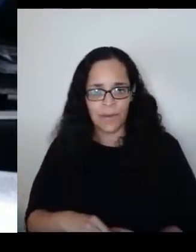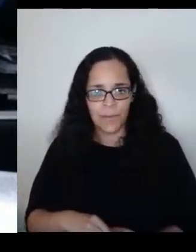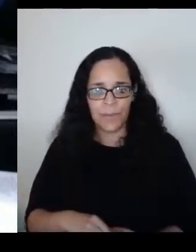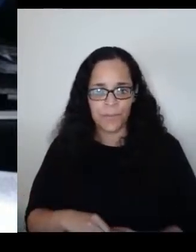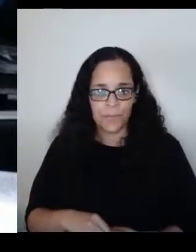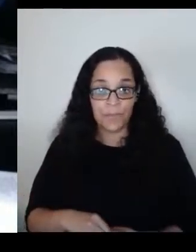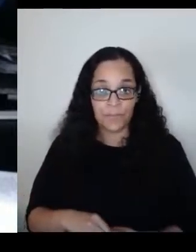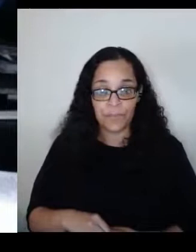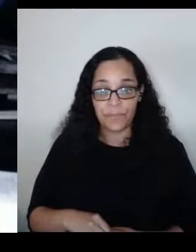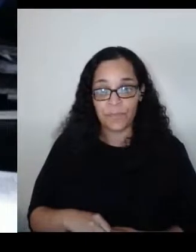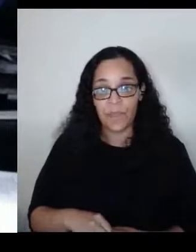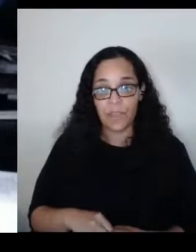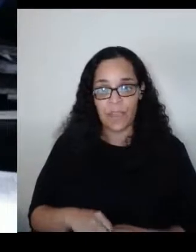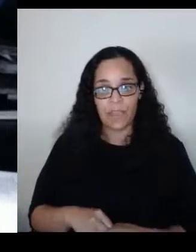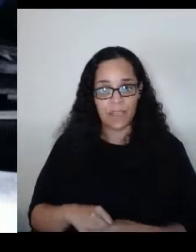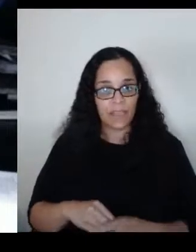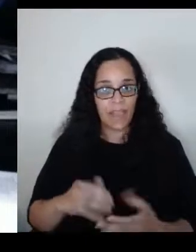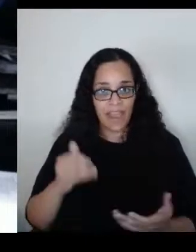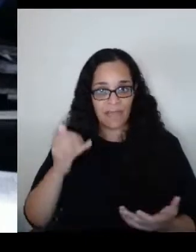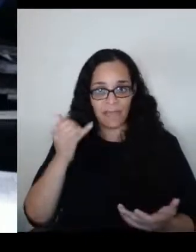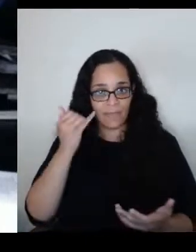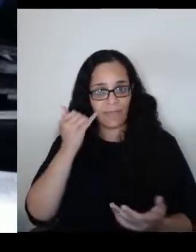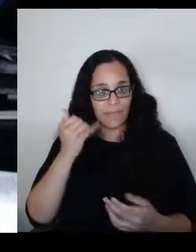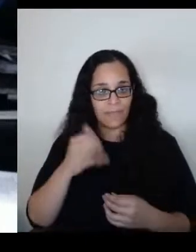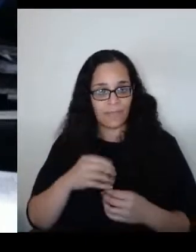There are underlying reasons